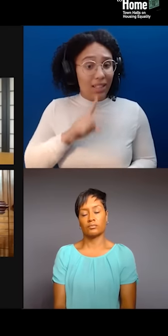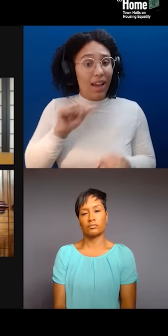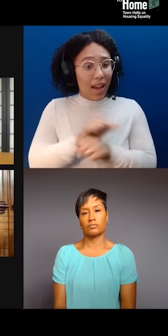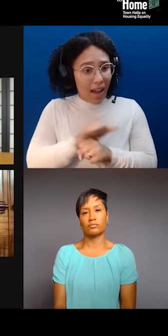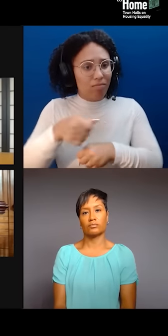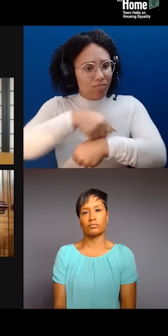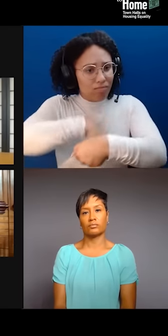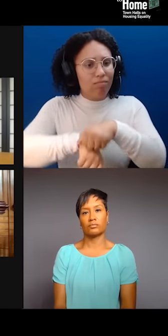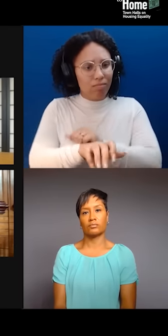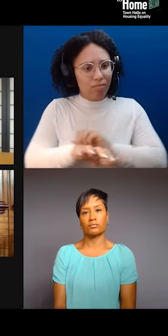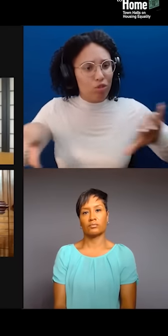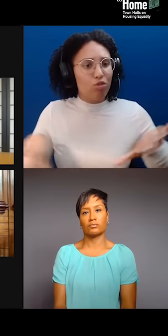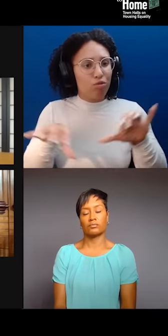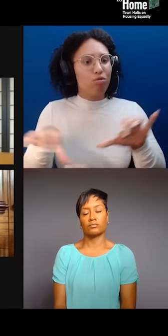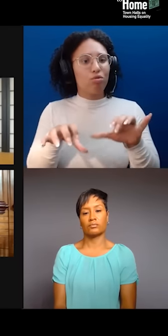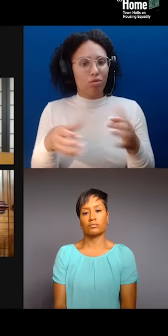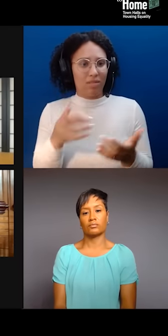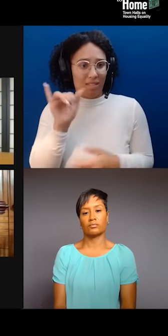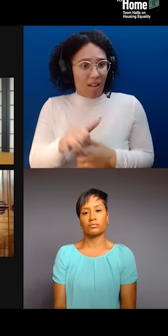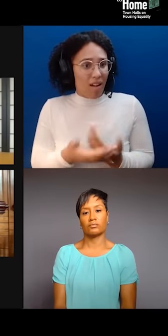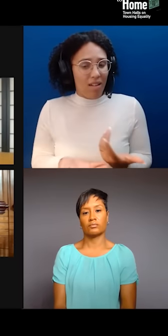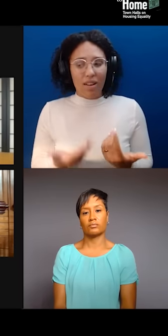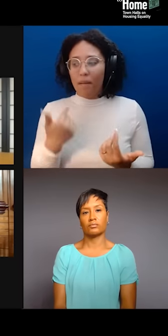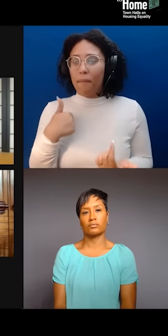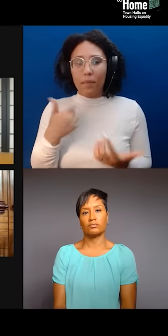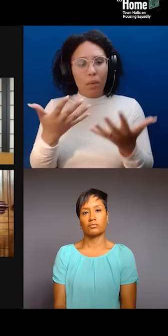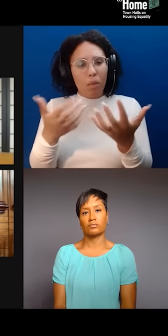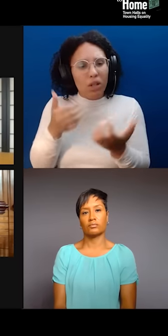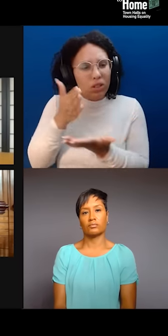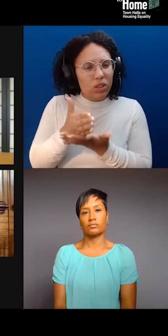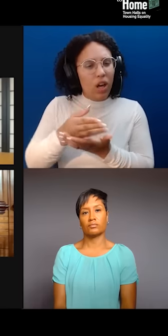of profit of our heritage, our histories, and also our futures.